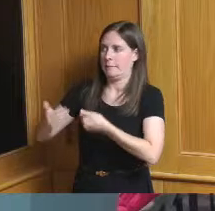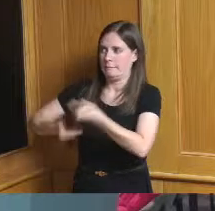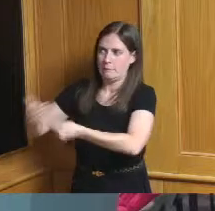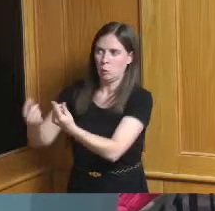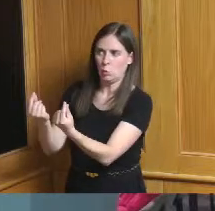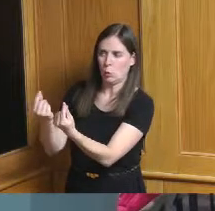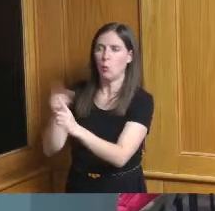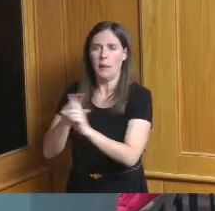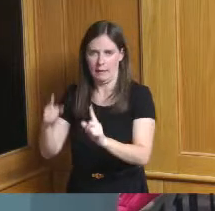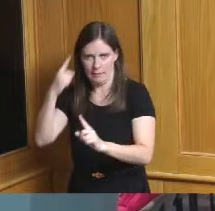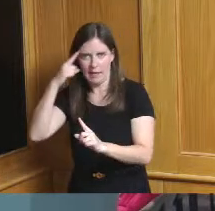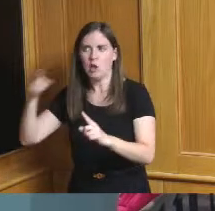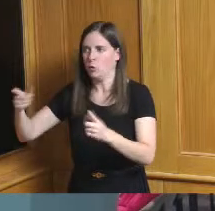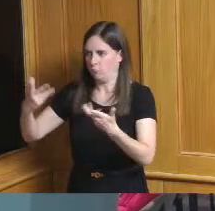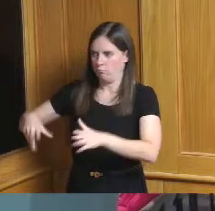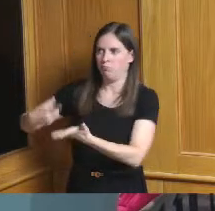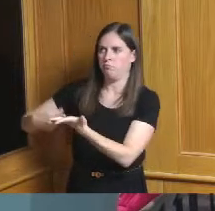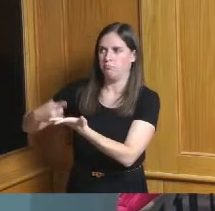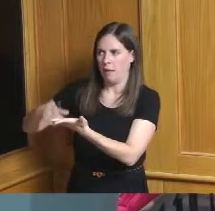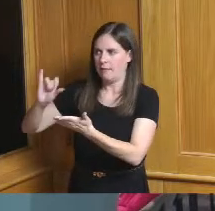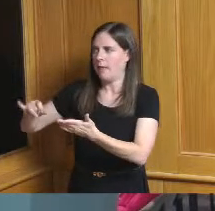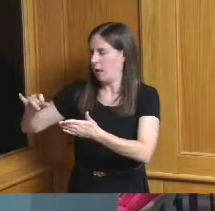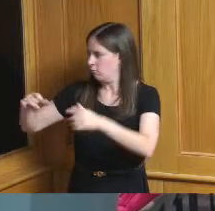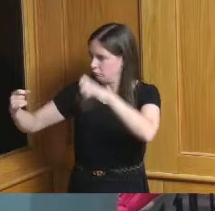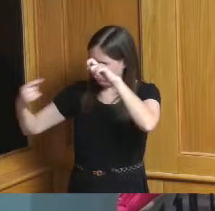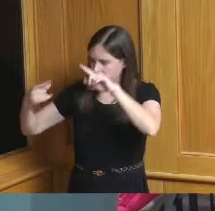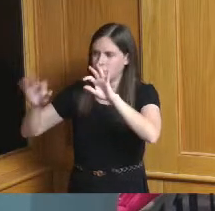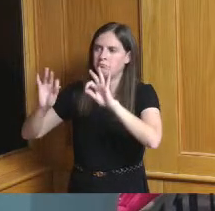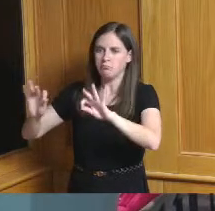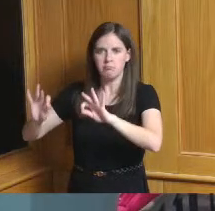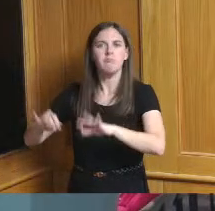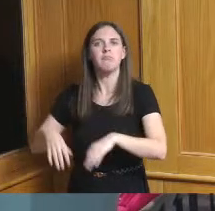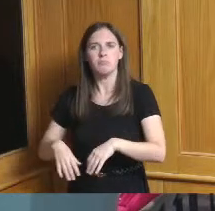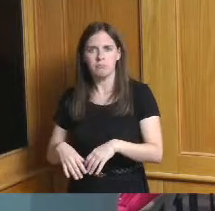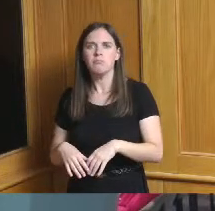planned to say we covered in the conversation and questions in particular from Commissioner Reece